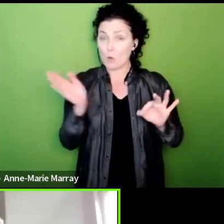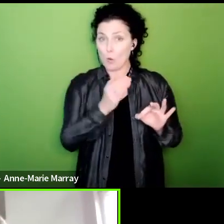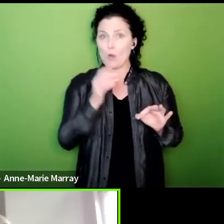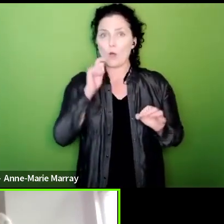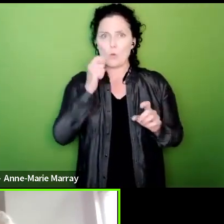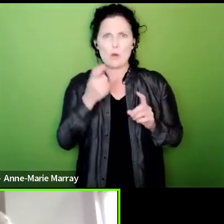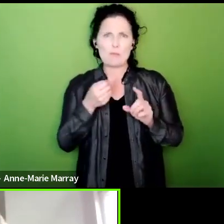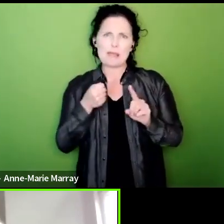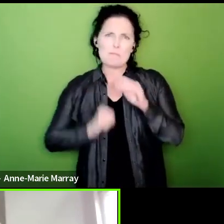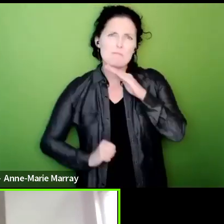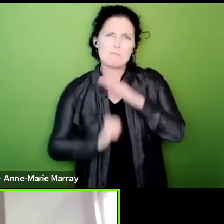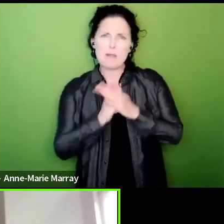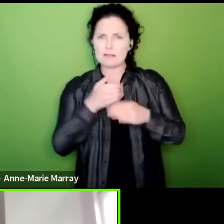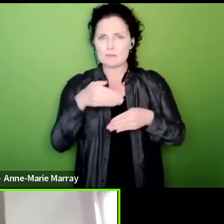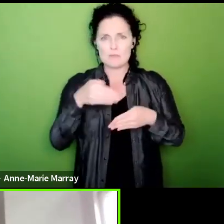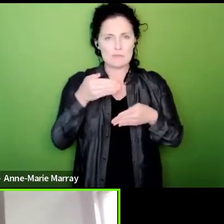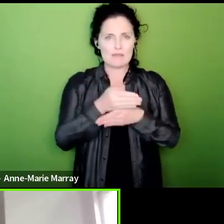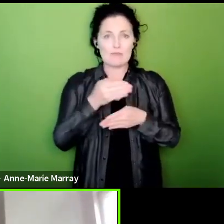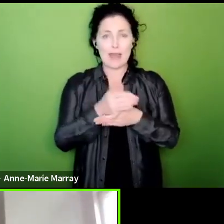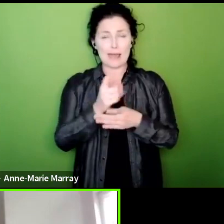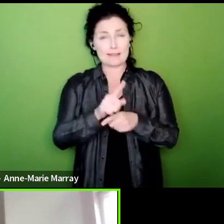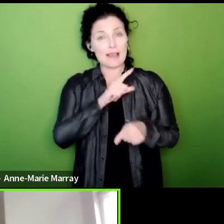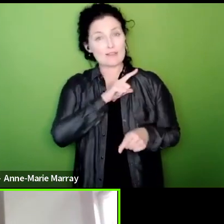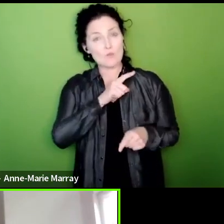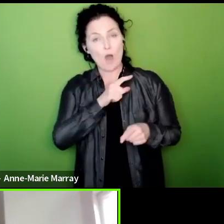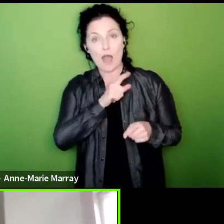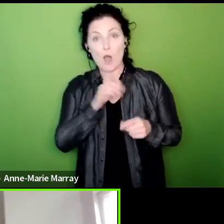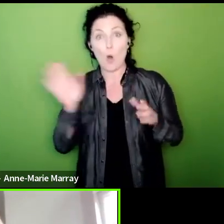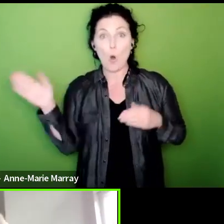it's preferably with other unions because then we will be putting pressure on the government